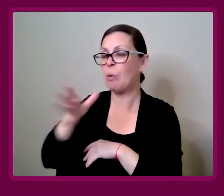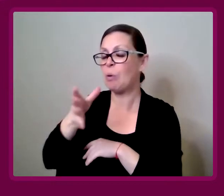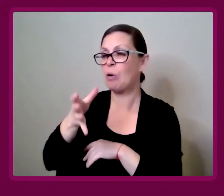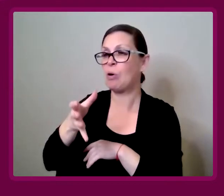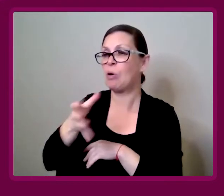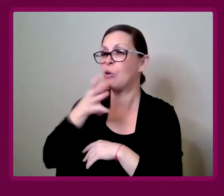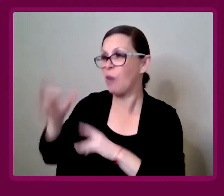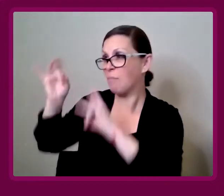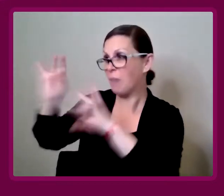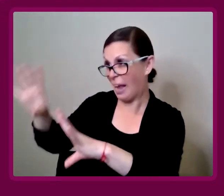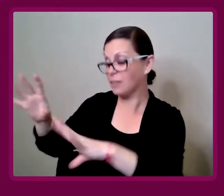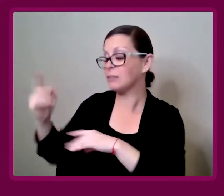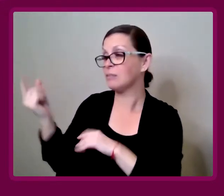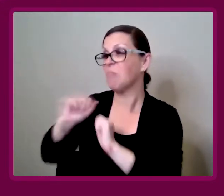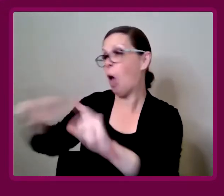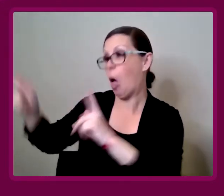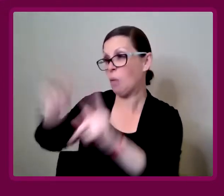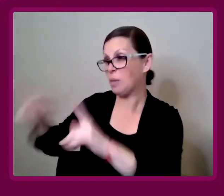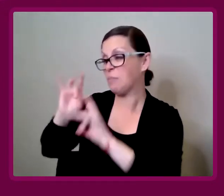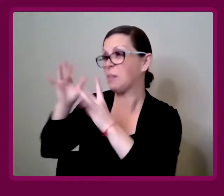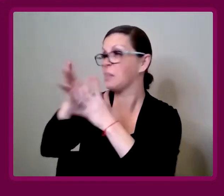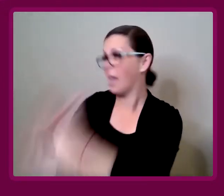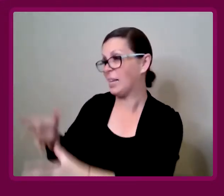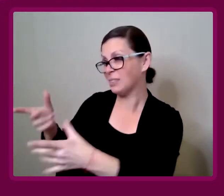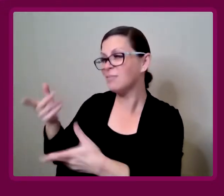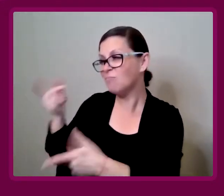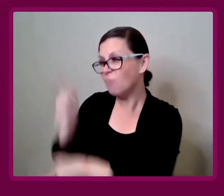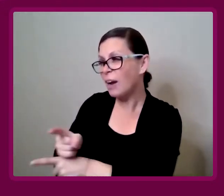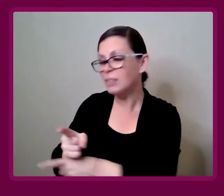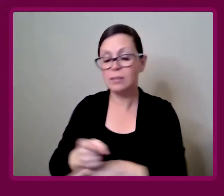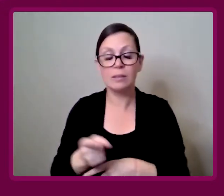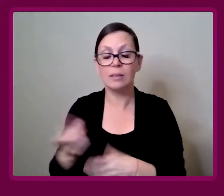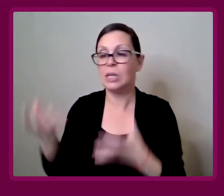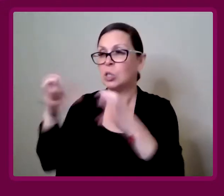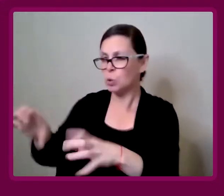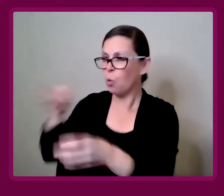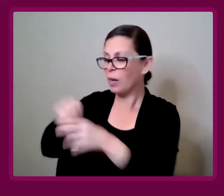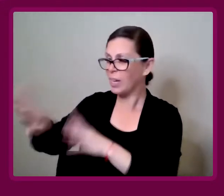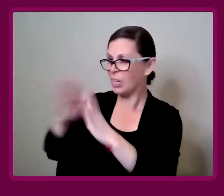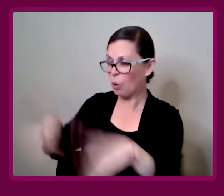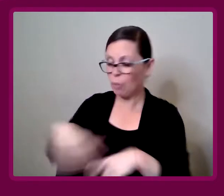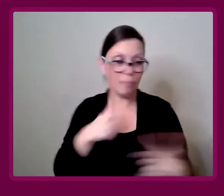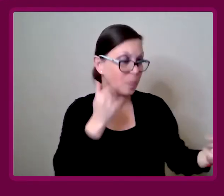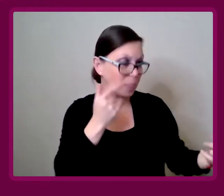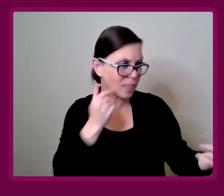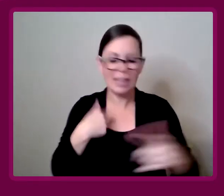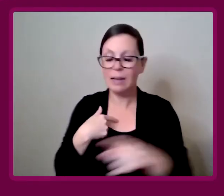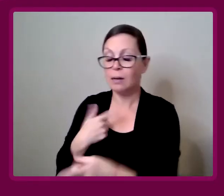So people buy a house and go, "Well I don't need this.